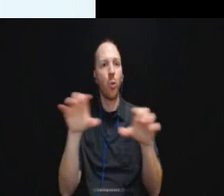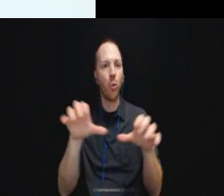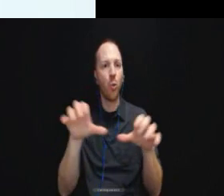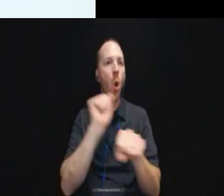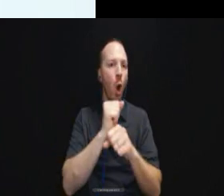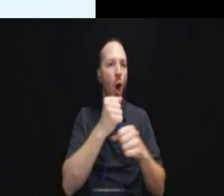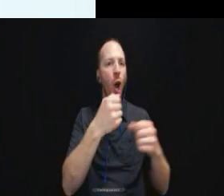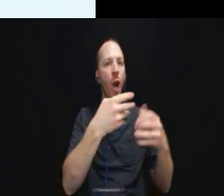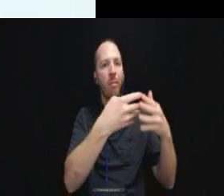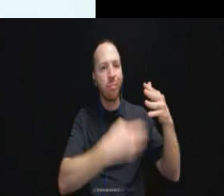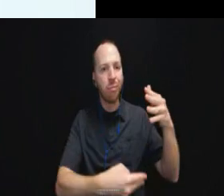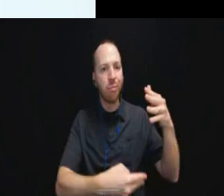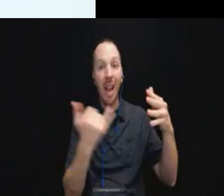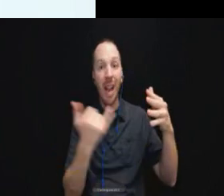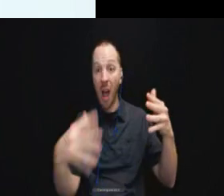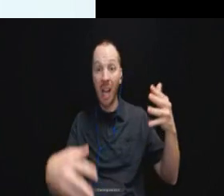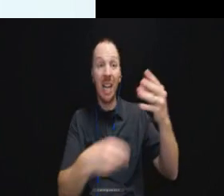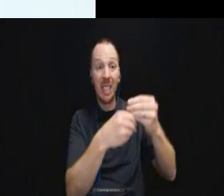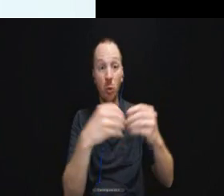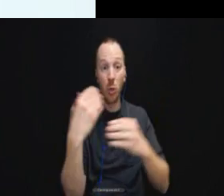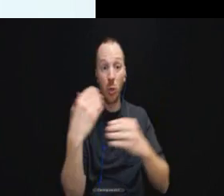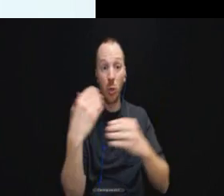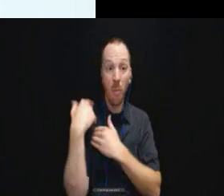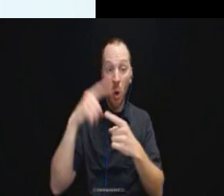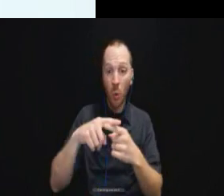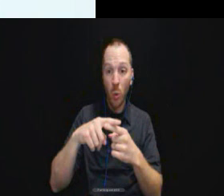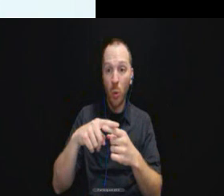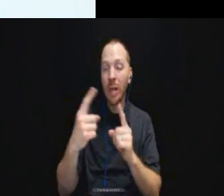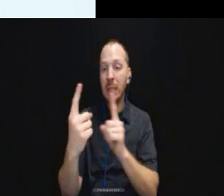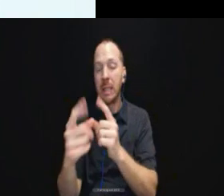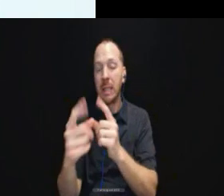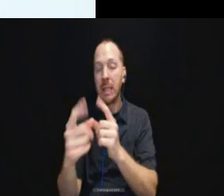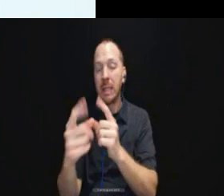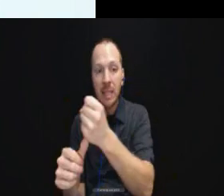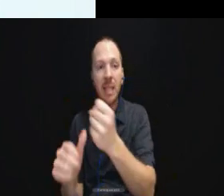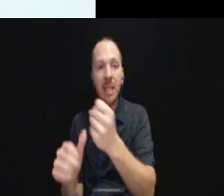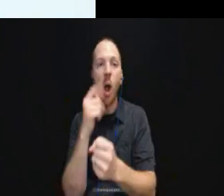Kind of giving this additional responsibility is not always the most effective way to implement